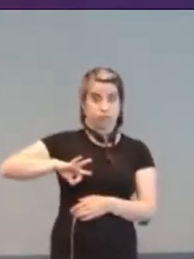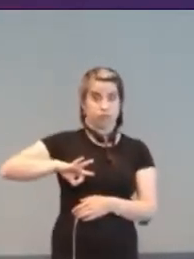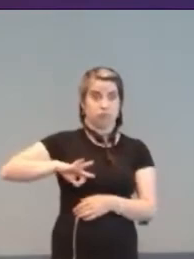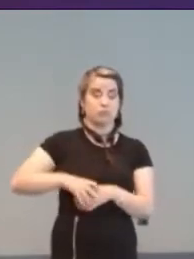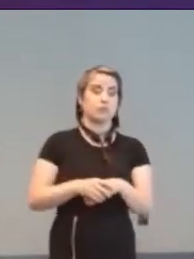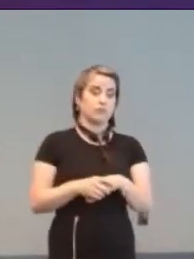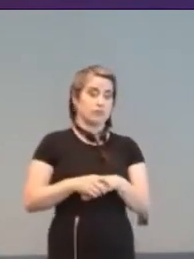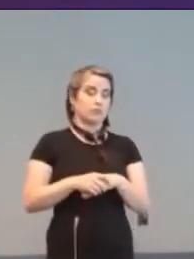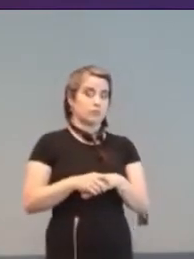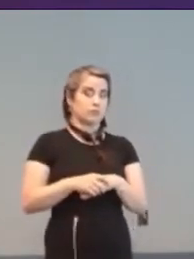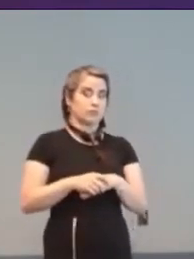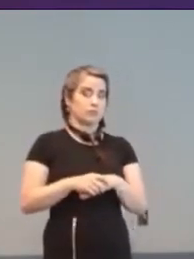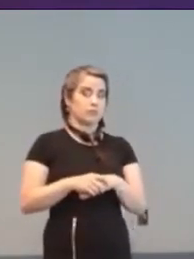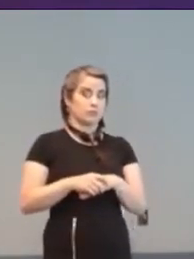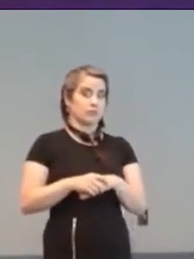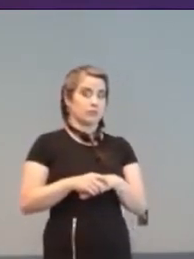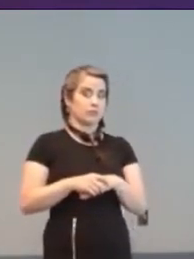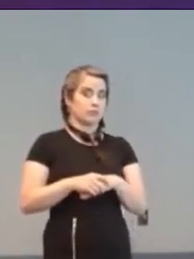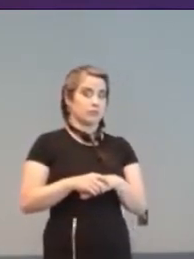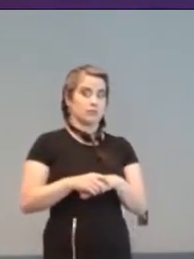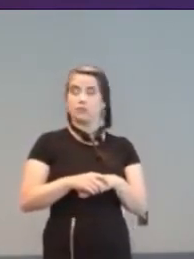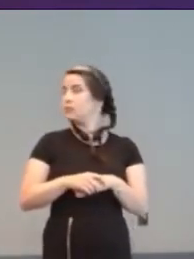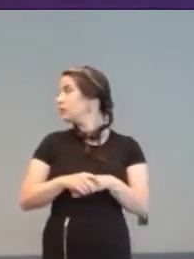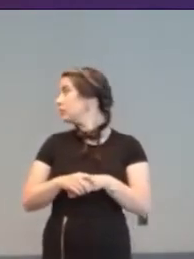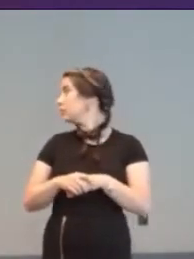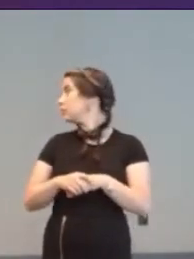[Teacher] What's this? It's a motorbike. Look!